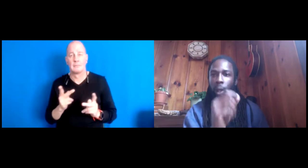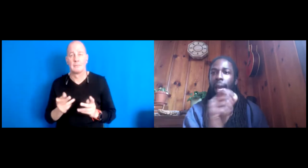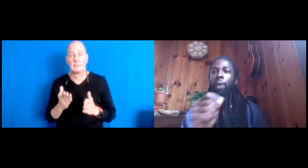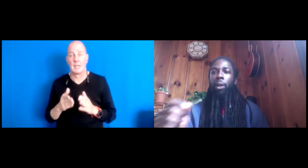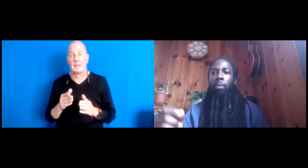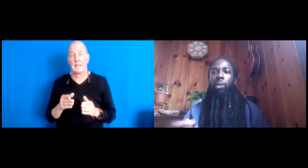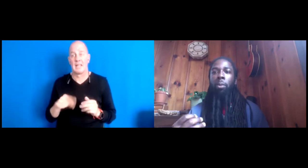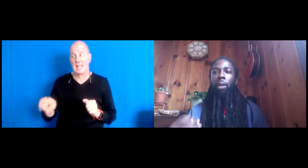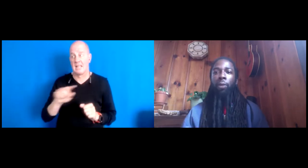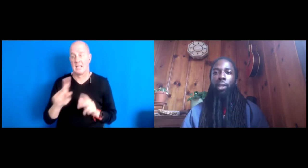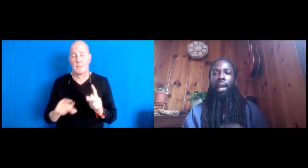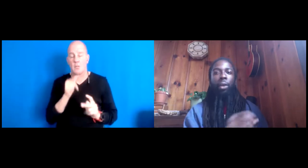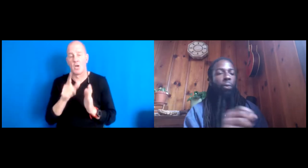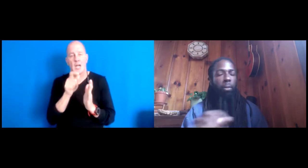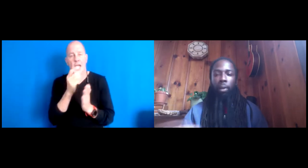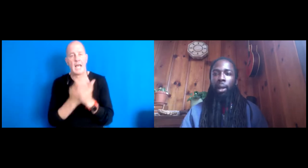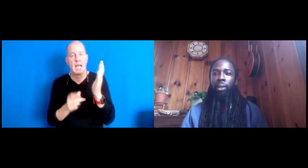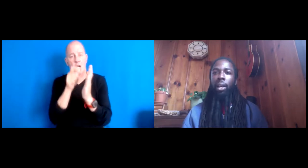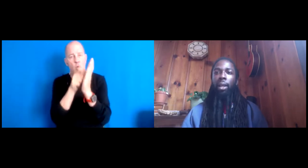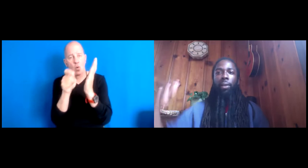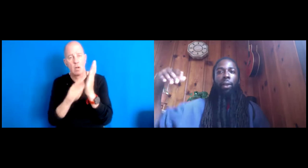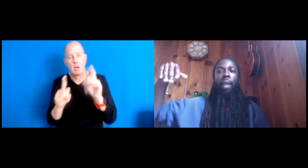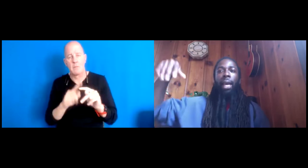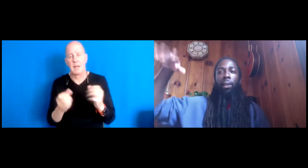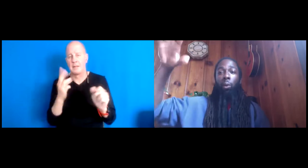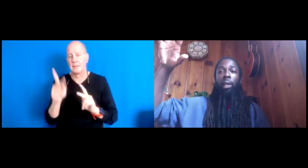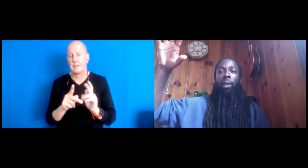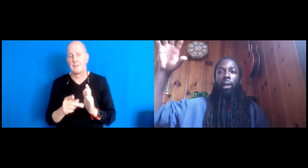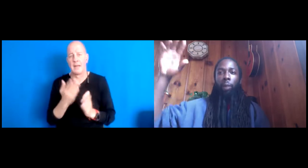handwritten but so many folks that handwritten prayers that are flying in the wind, and